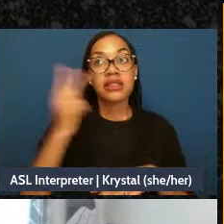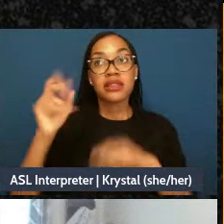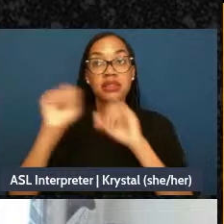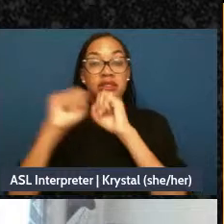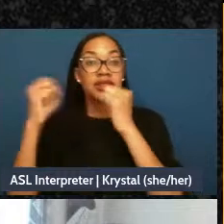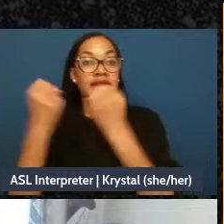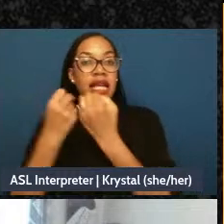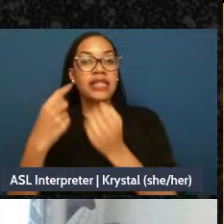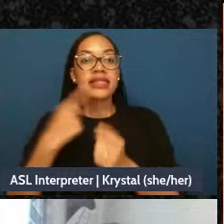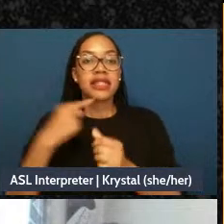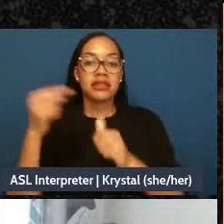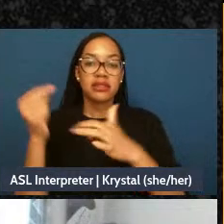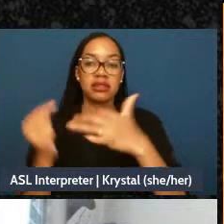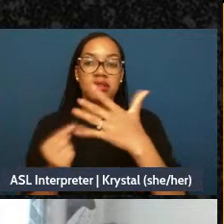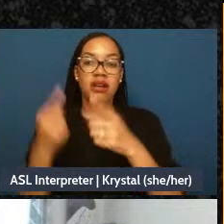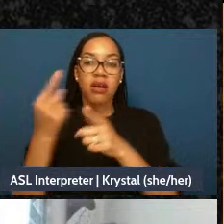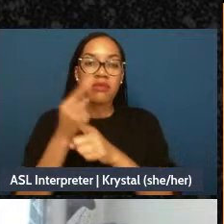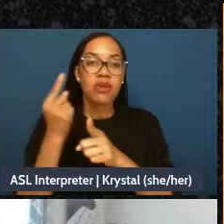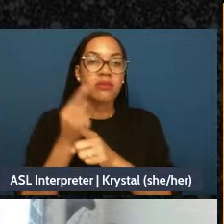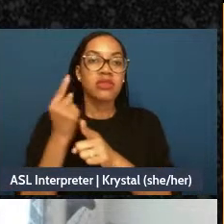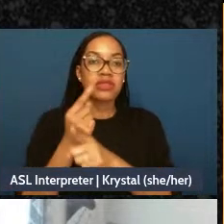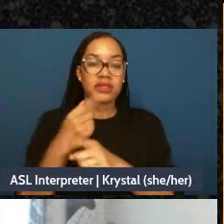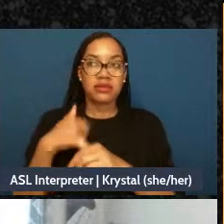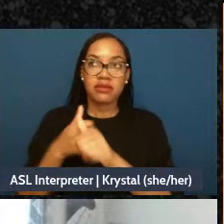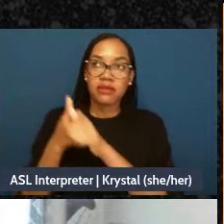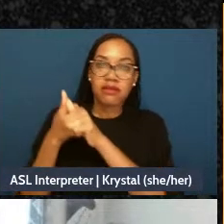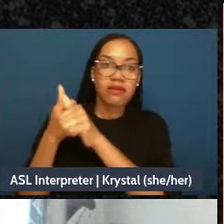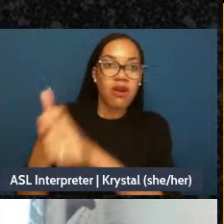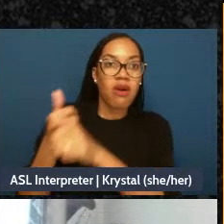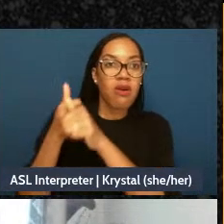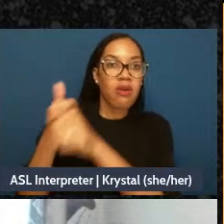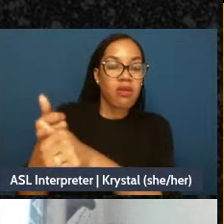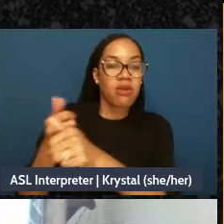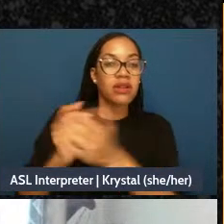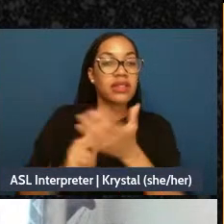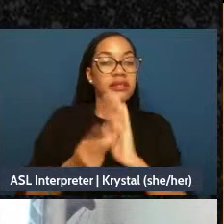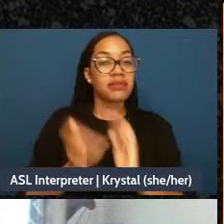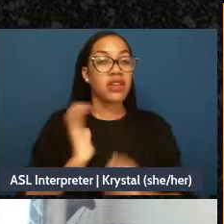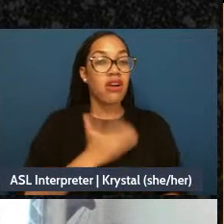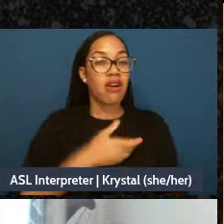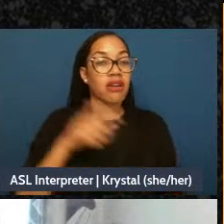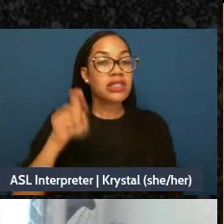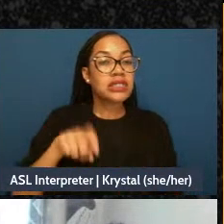the more we were able to get our needs met and the further we actually got from ourselves um